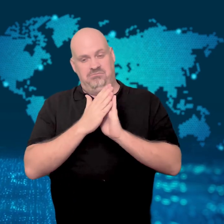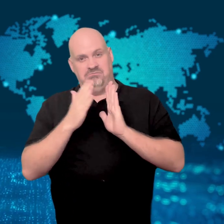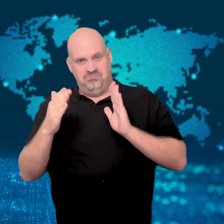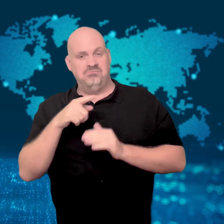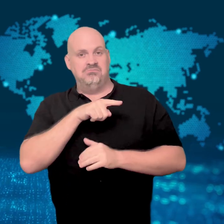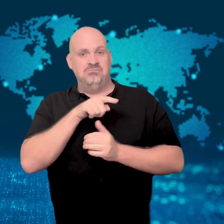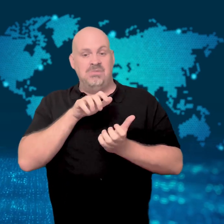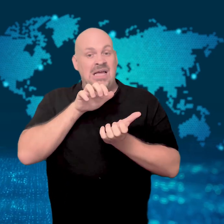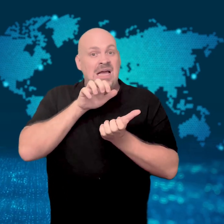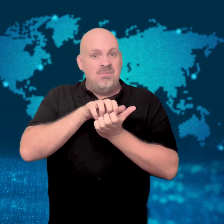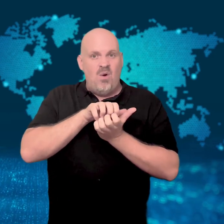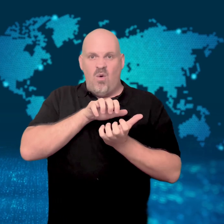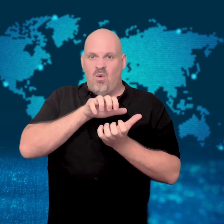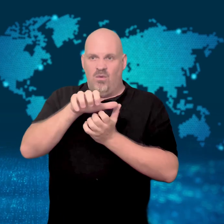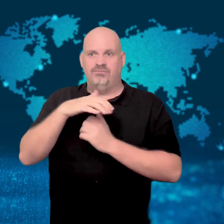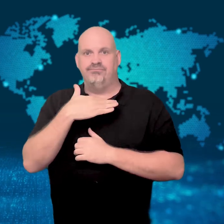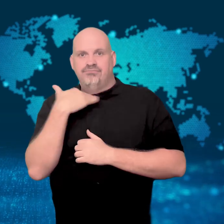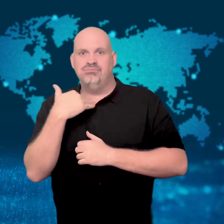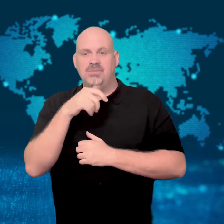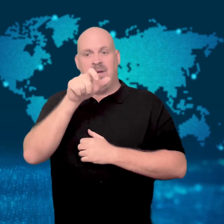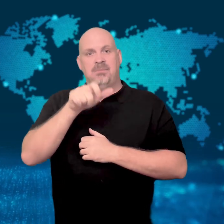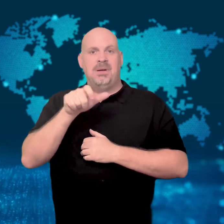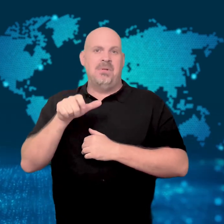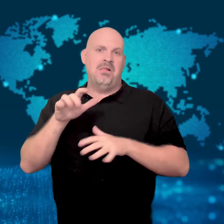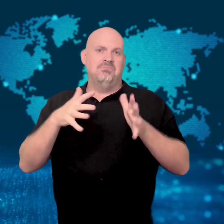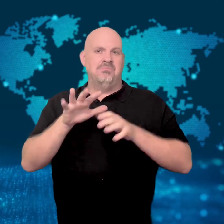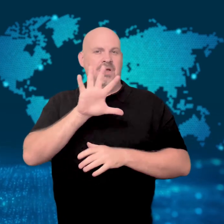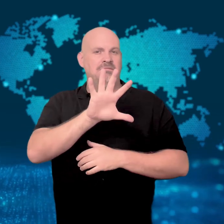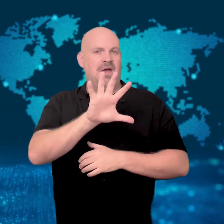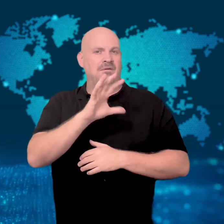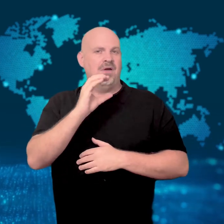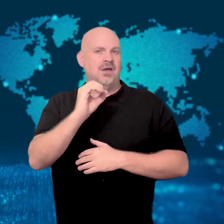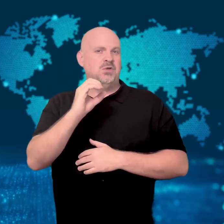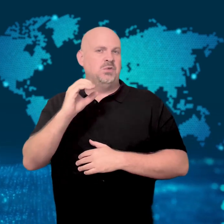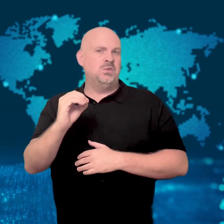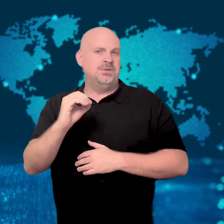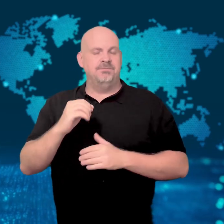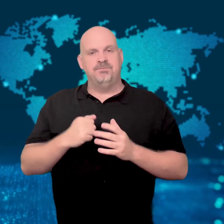It's estimated they kill around 500 people each year.